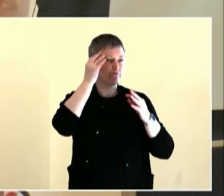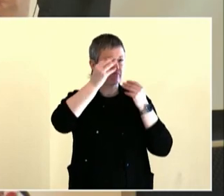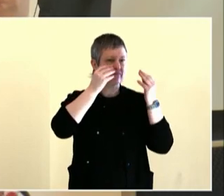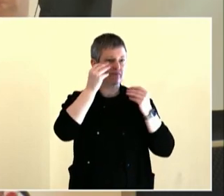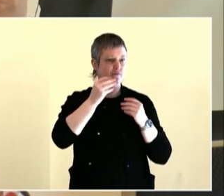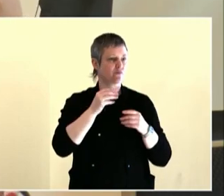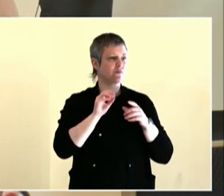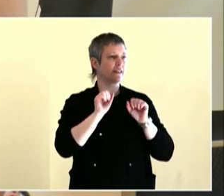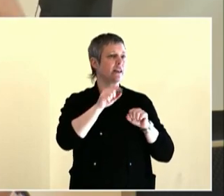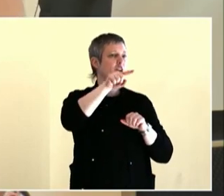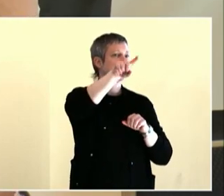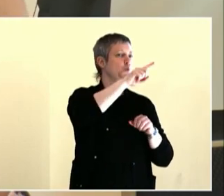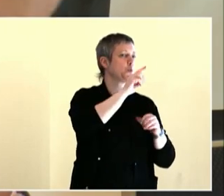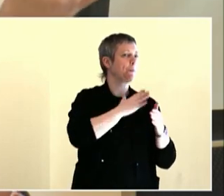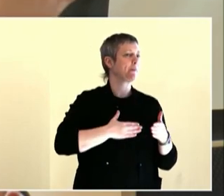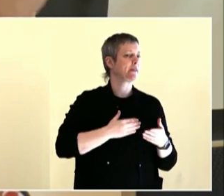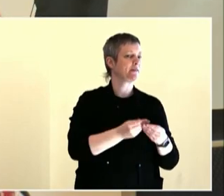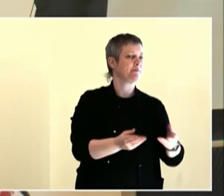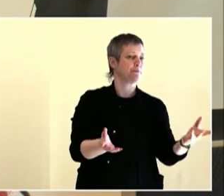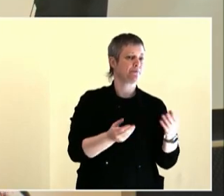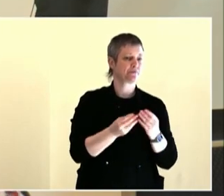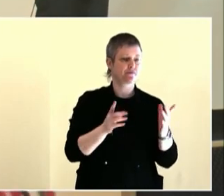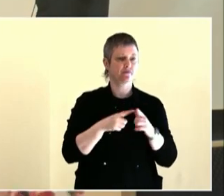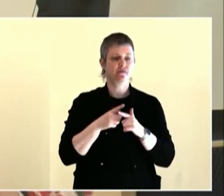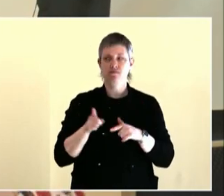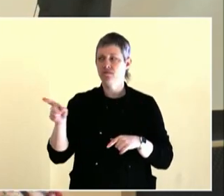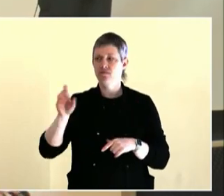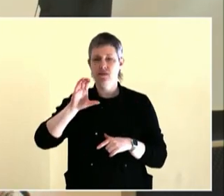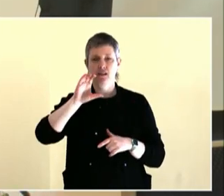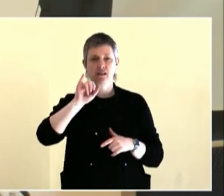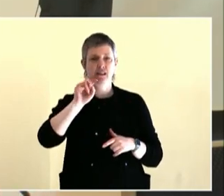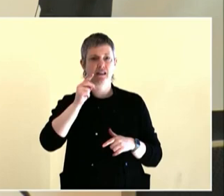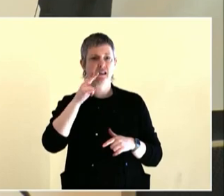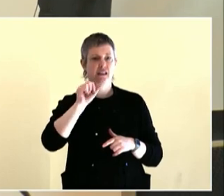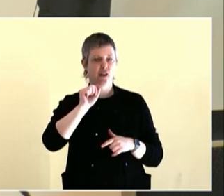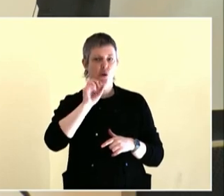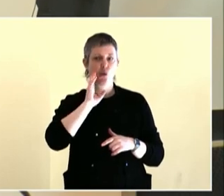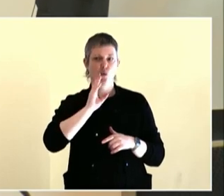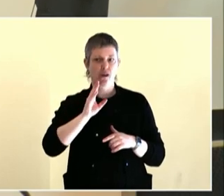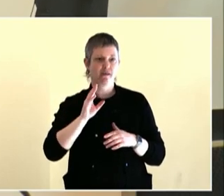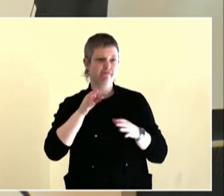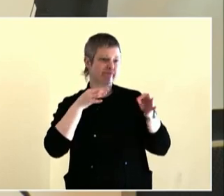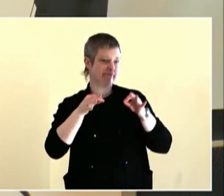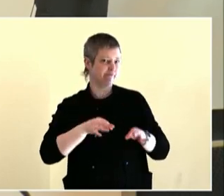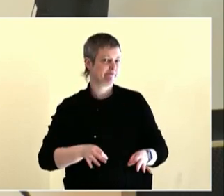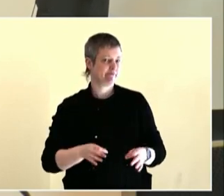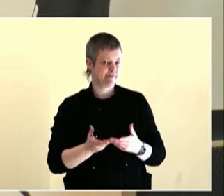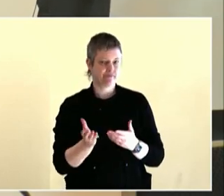Like right? Where is the joy in this? Where is the music, the art, the culture?